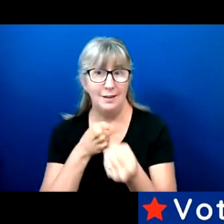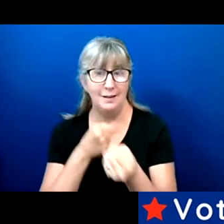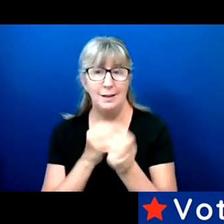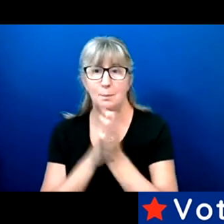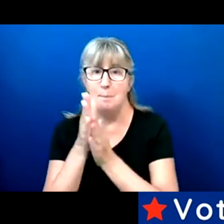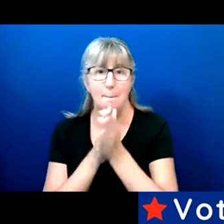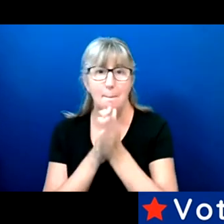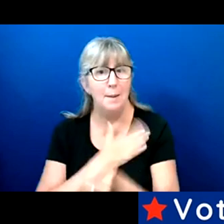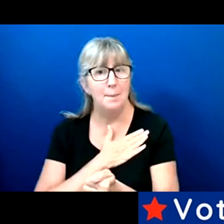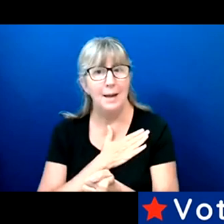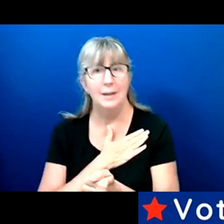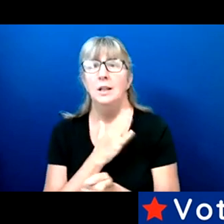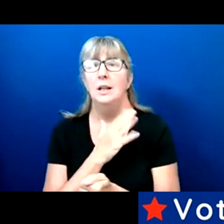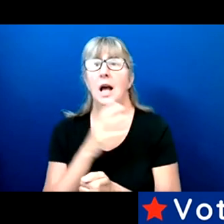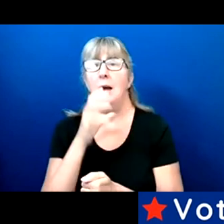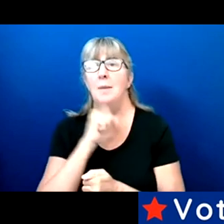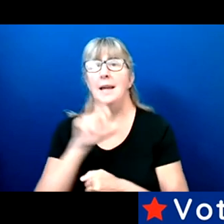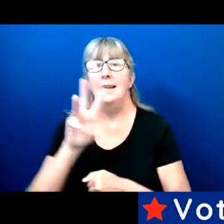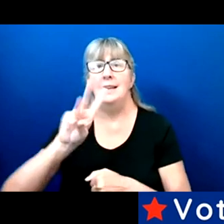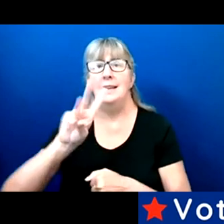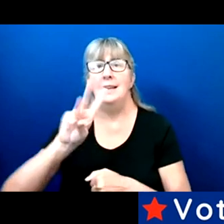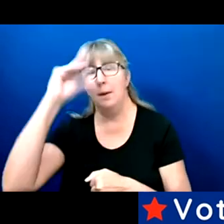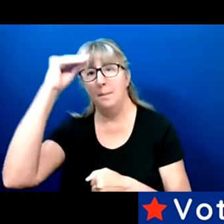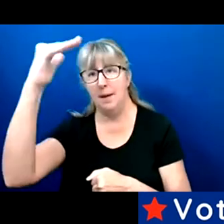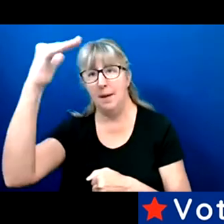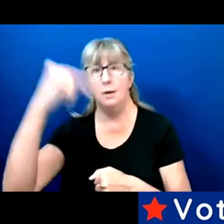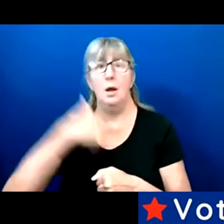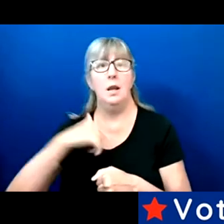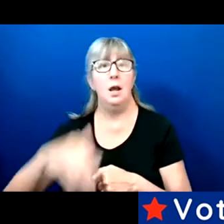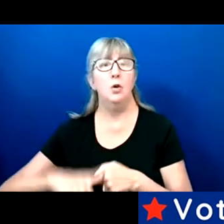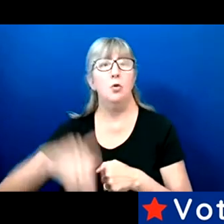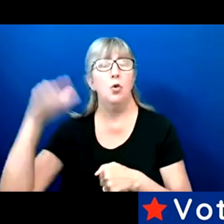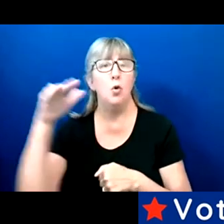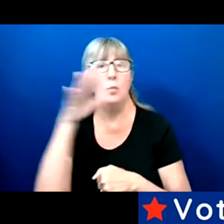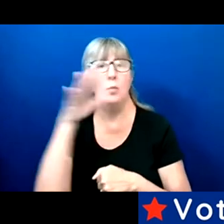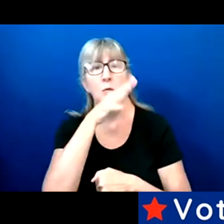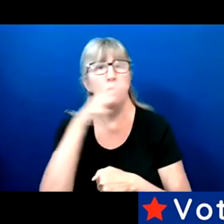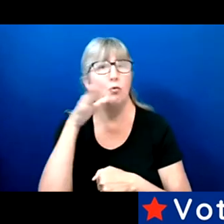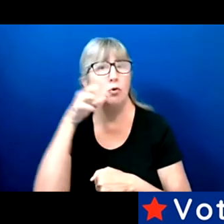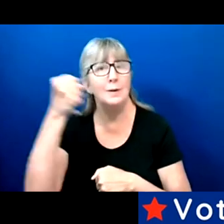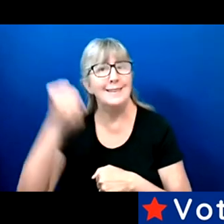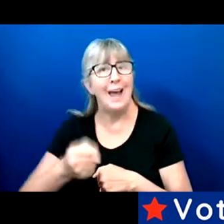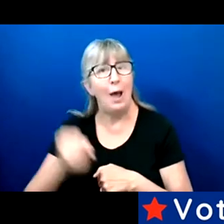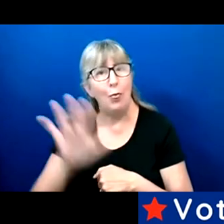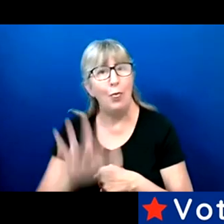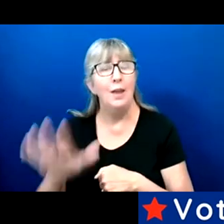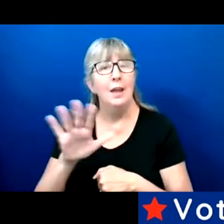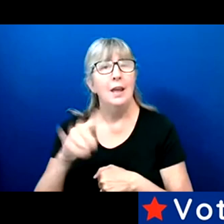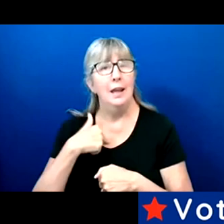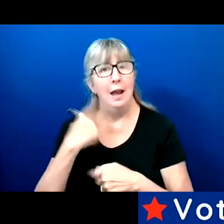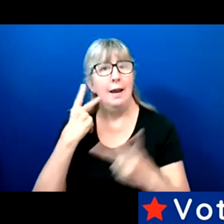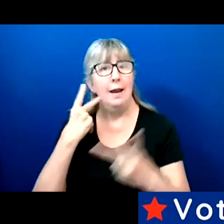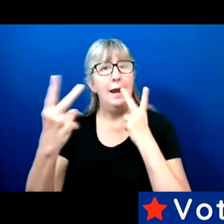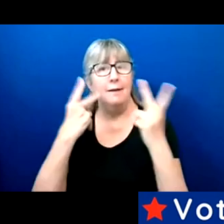I am a 61-year-old male who grew up in rural South. Who has seen this all before.